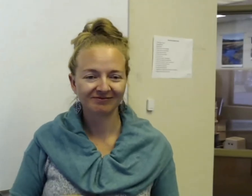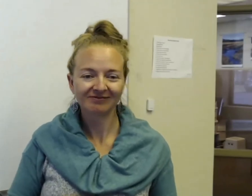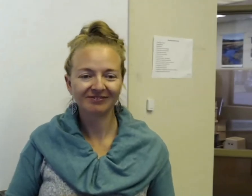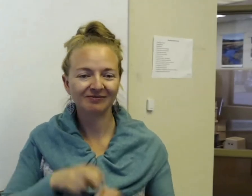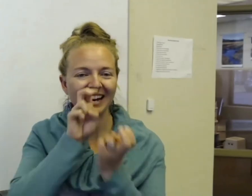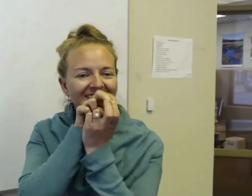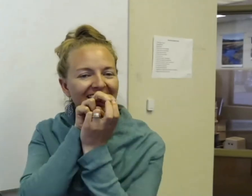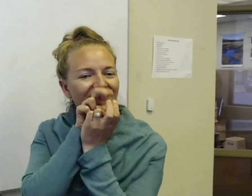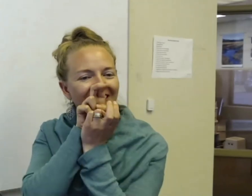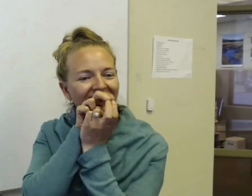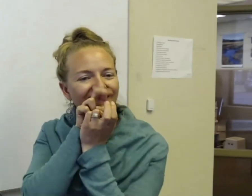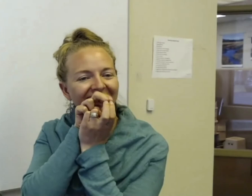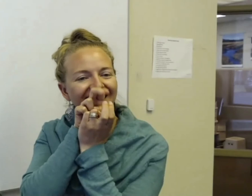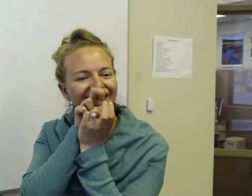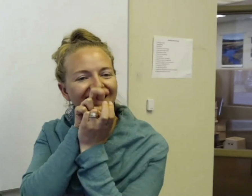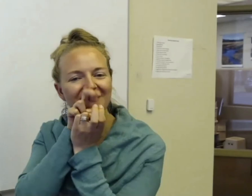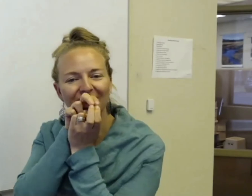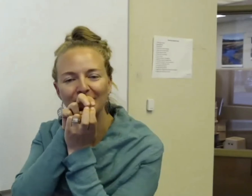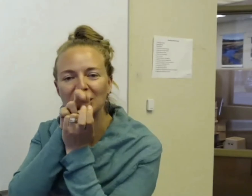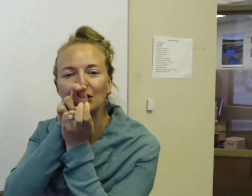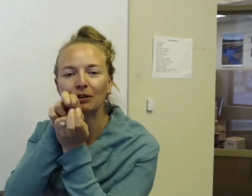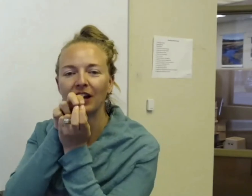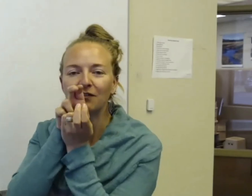Man, you guys are good. Yeah, beaver. Make sure you put